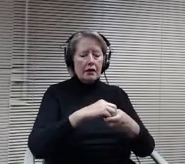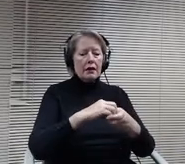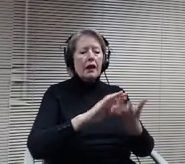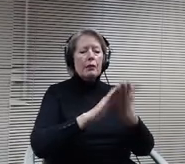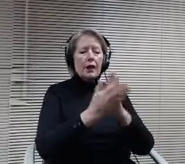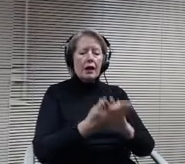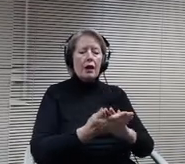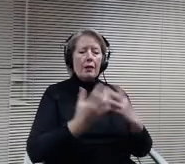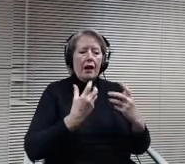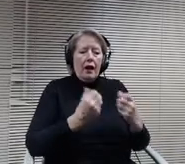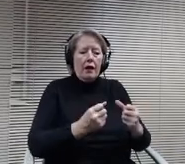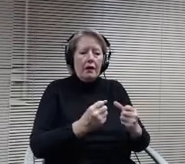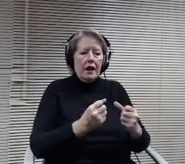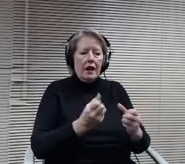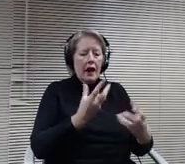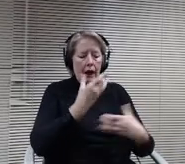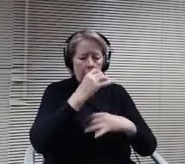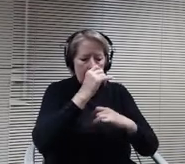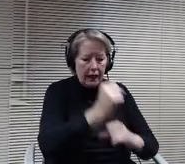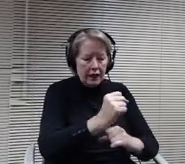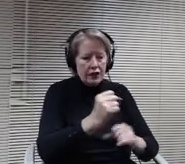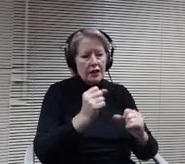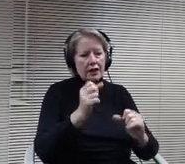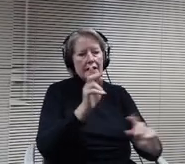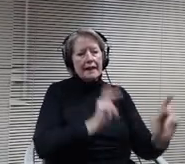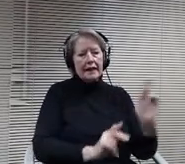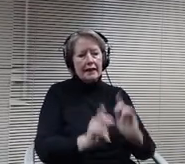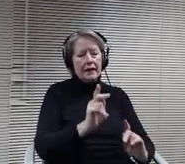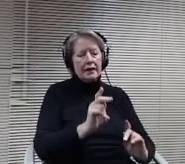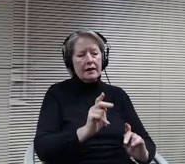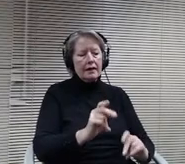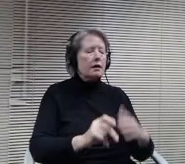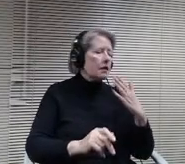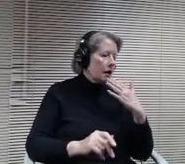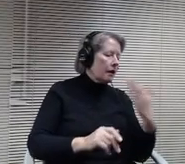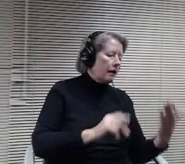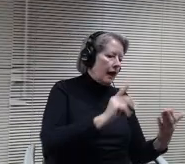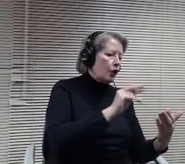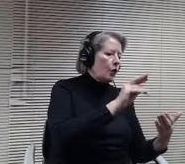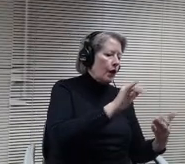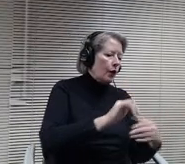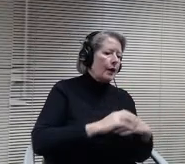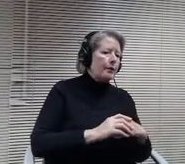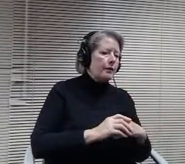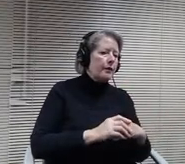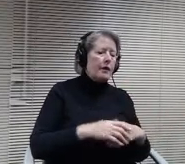Thank you Kerry. You're welcome and thank you to the five community members that sent in Community comments.